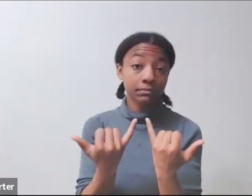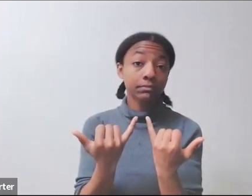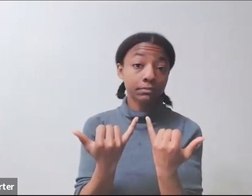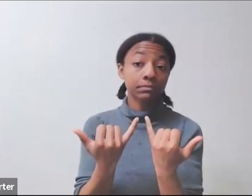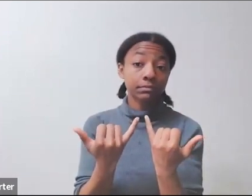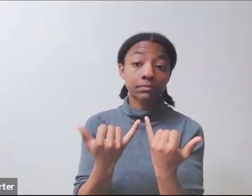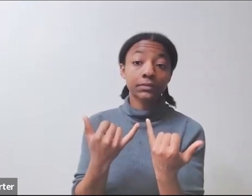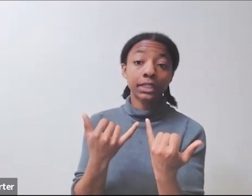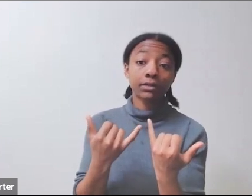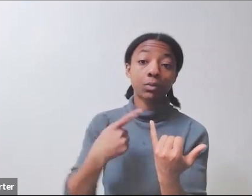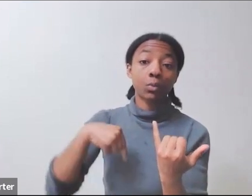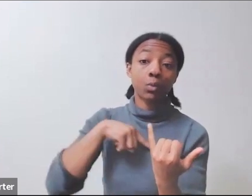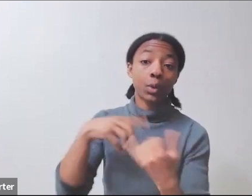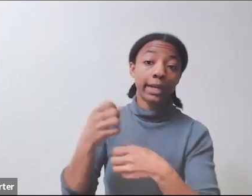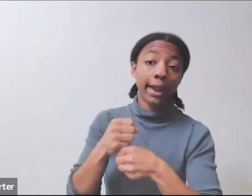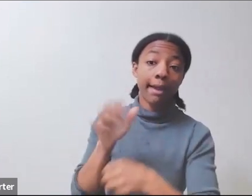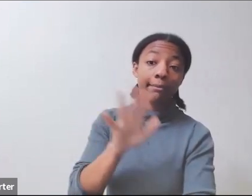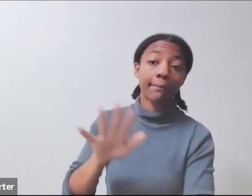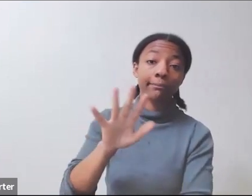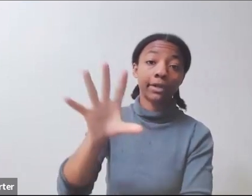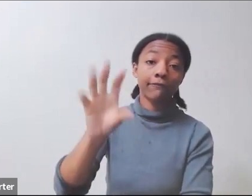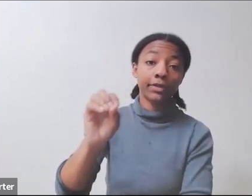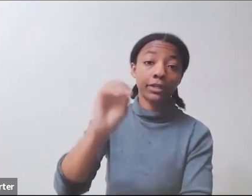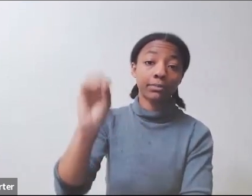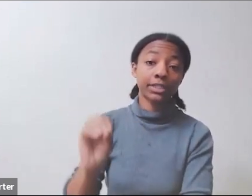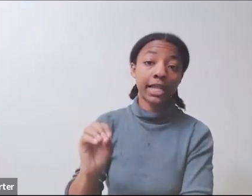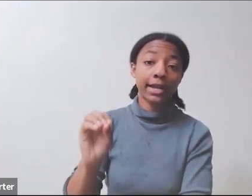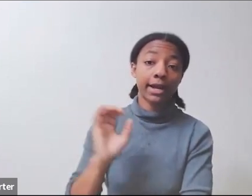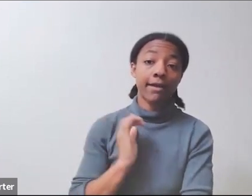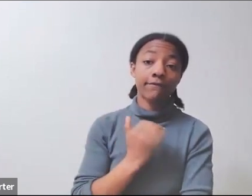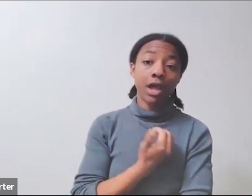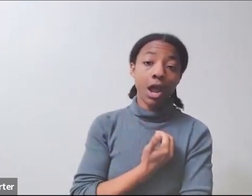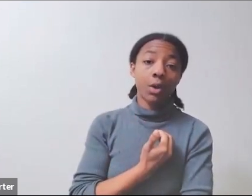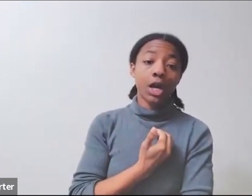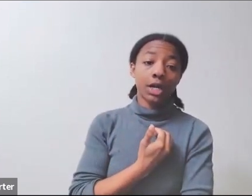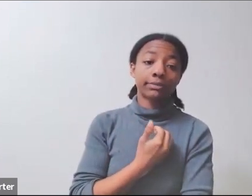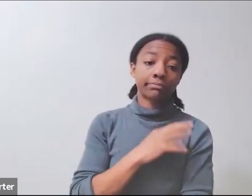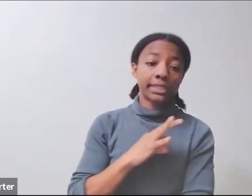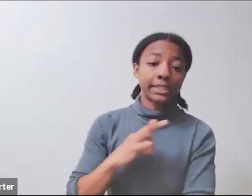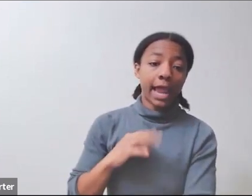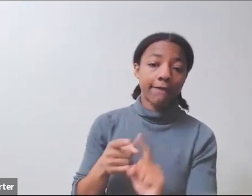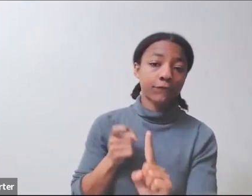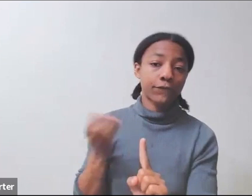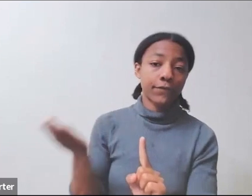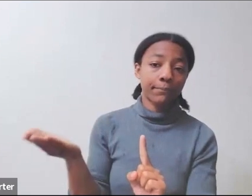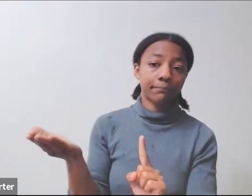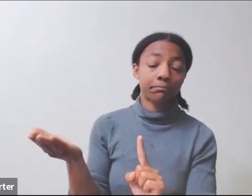These are sometimes short-term positions, sometimes longer-term positions. I will say once you start there and you become a known quantity